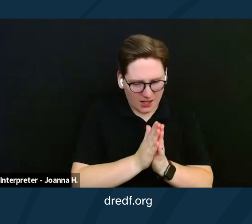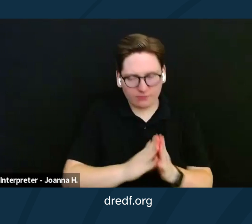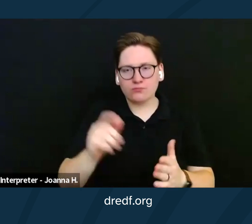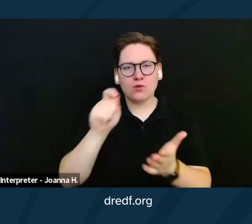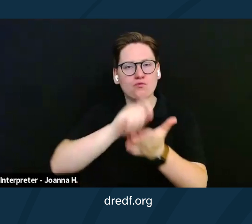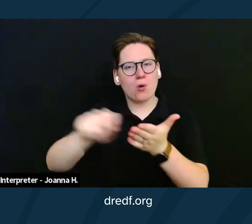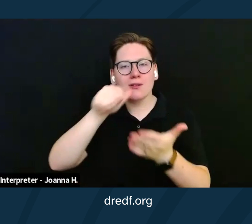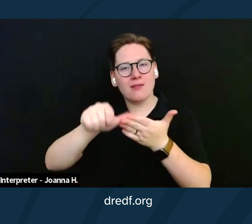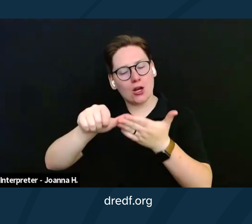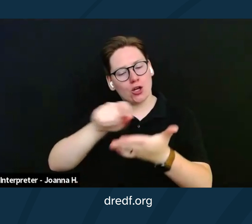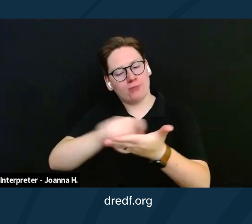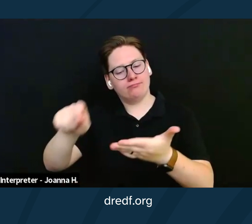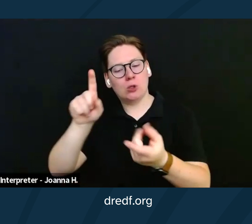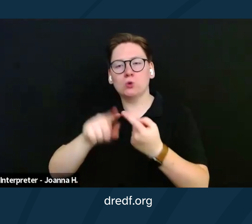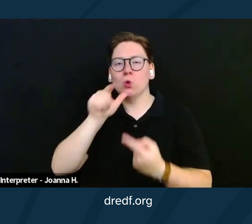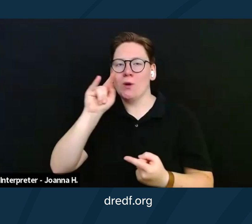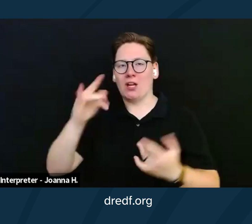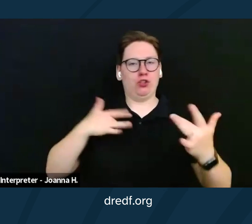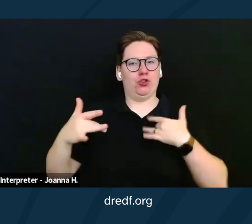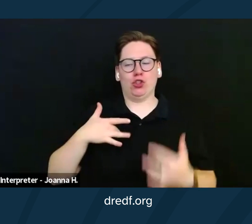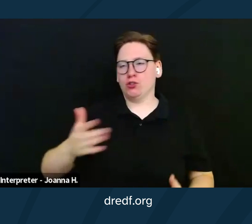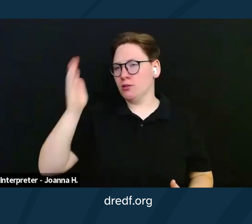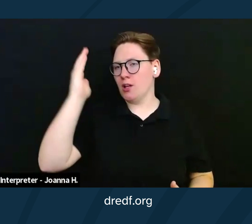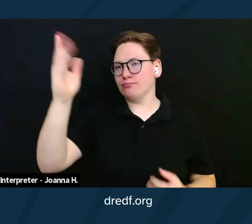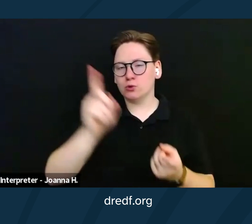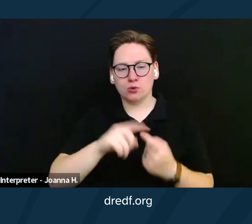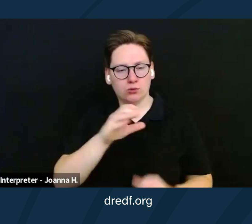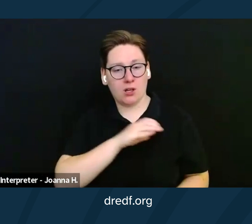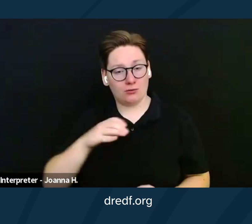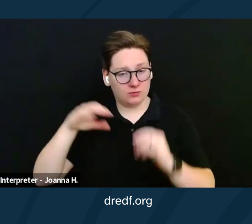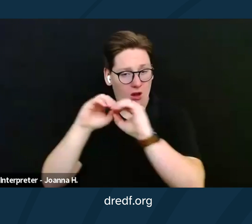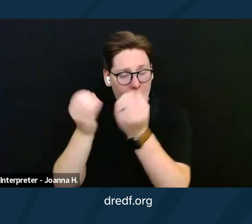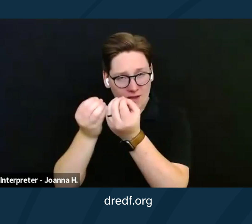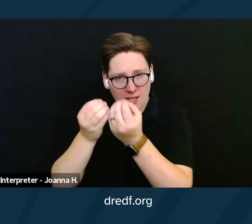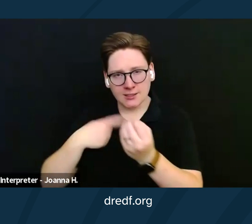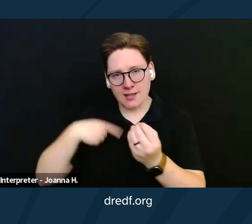that I hand delivered to Congressman Jimmy Panetta's office and I began devising a plan of action.